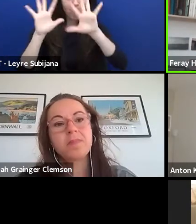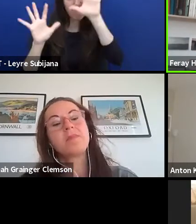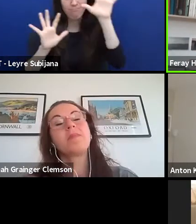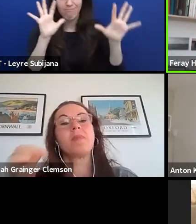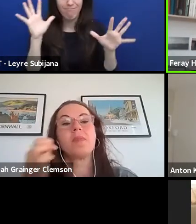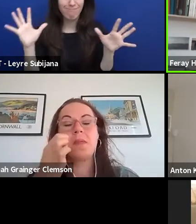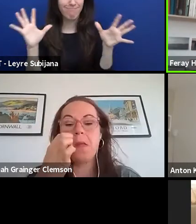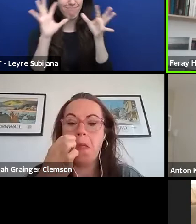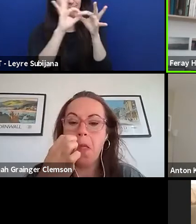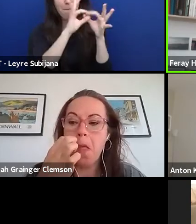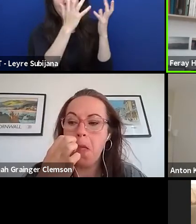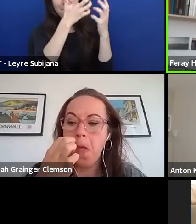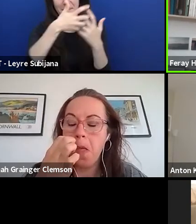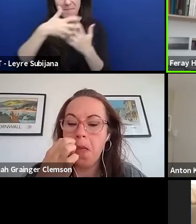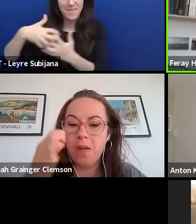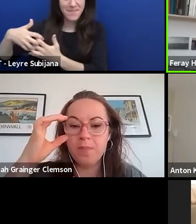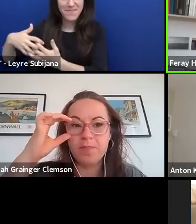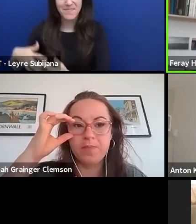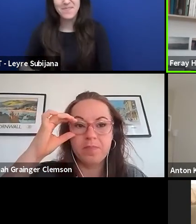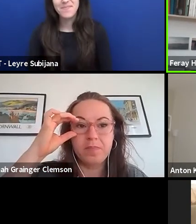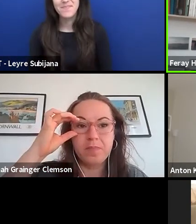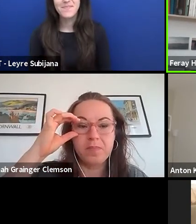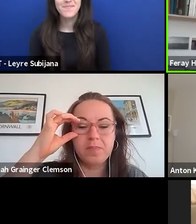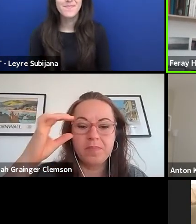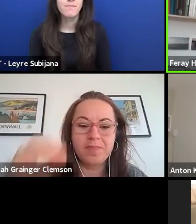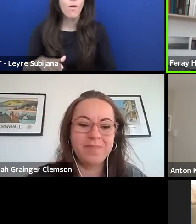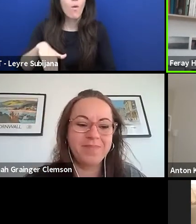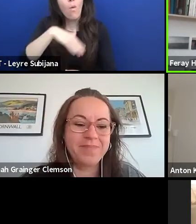and there is another important perspectives in the panel.